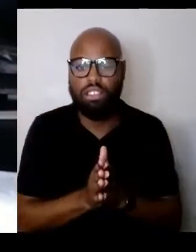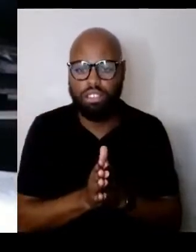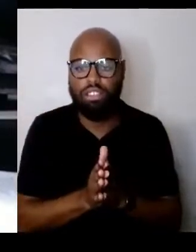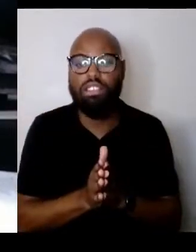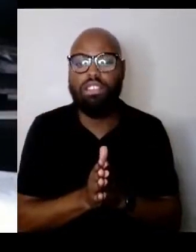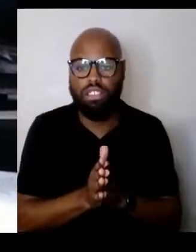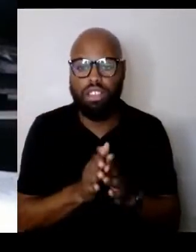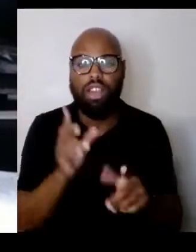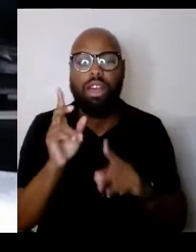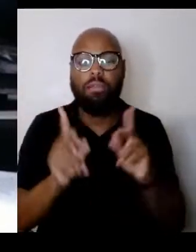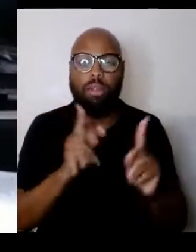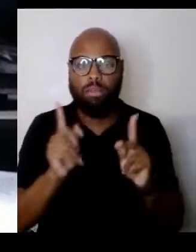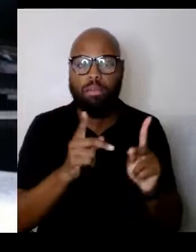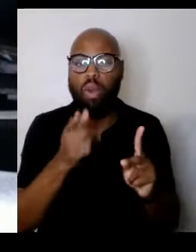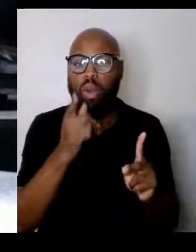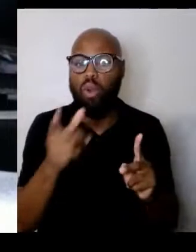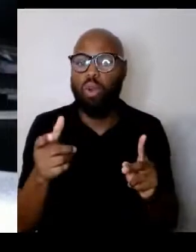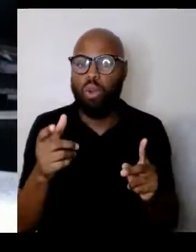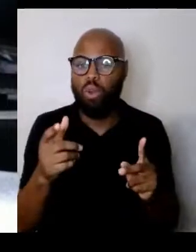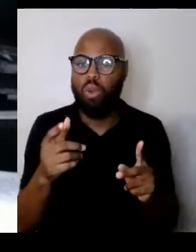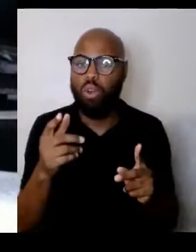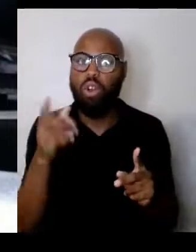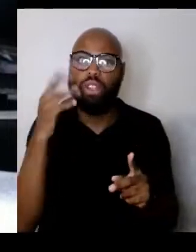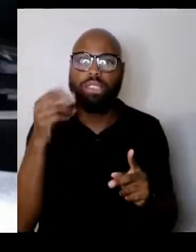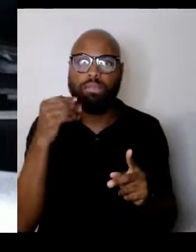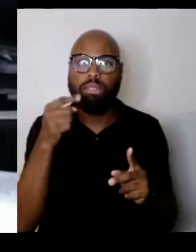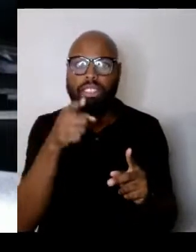in great danger and oppressed against.